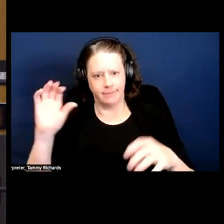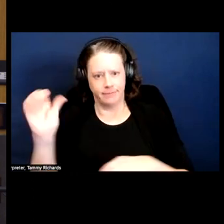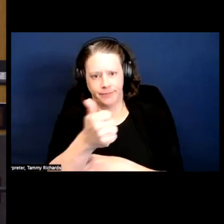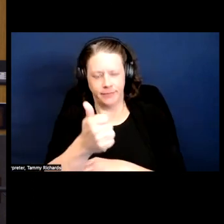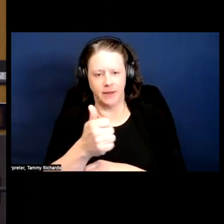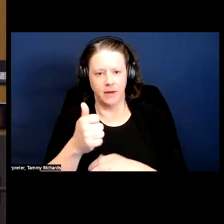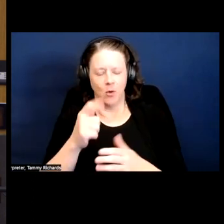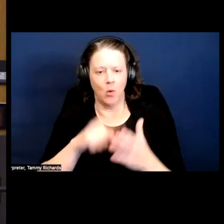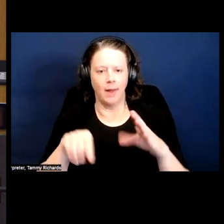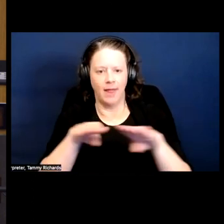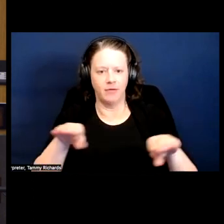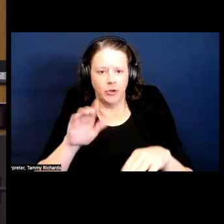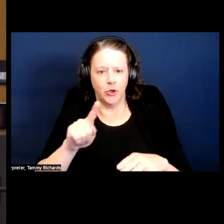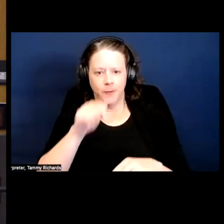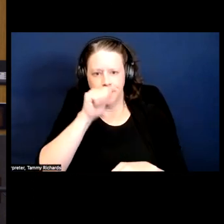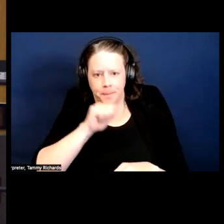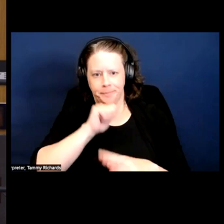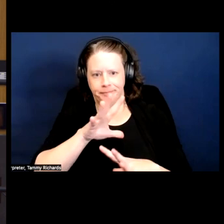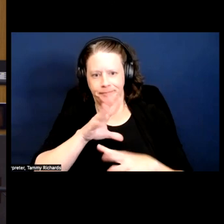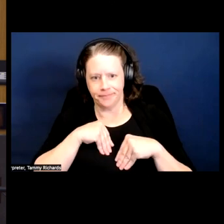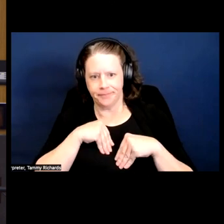But for -- well, not okay, but is able to be tolerated.